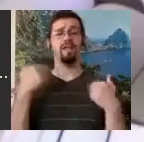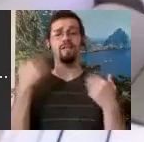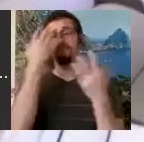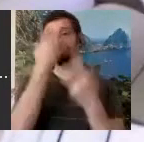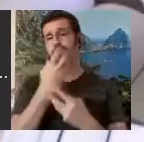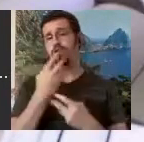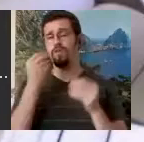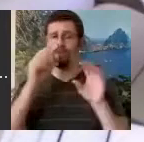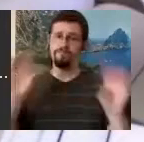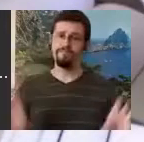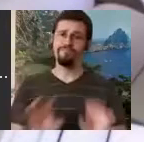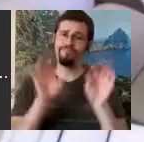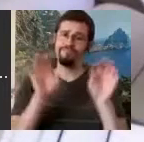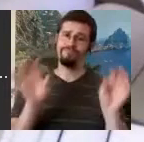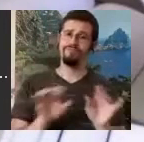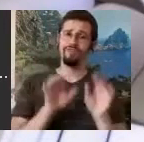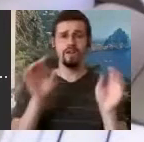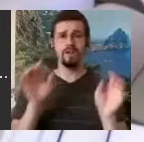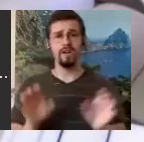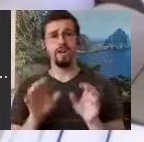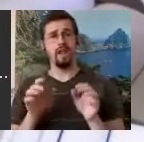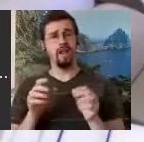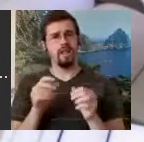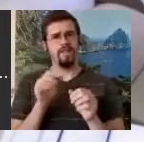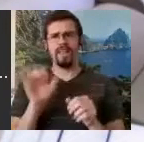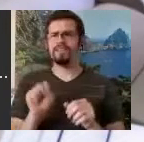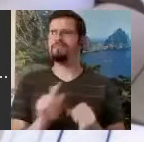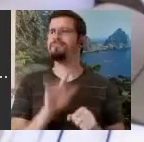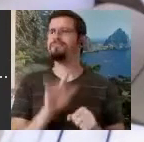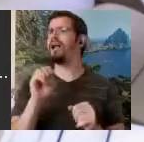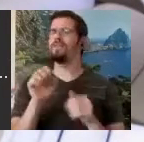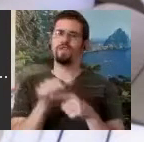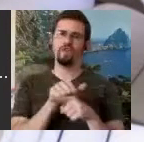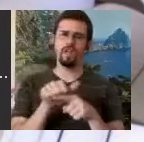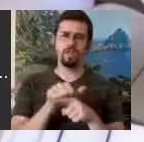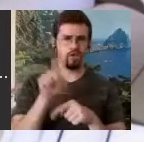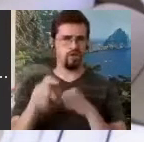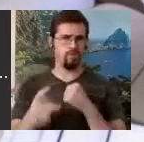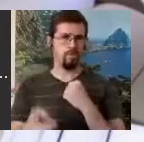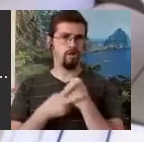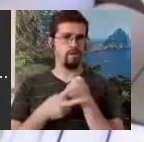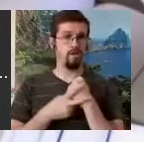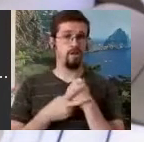training that should be preserved and when I found out that at that time no